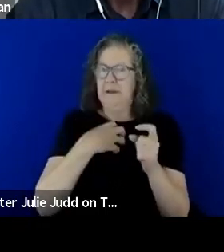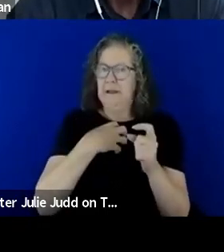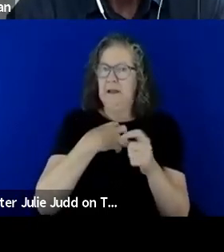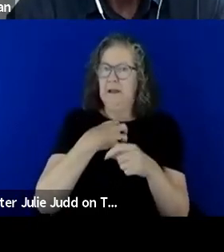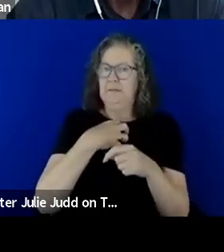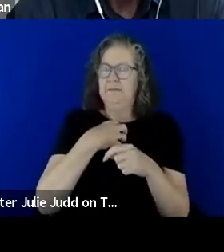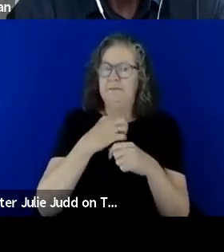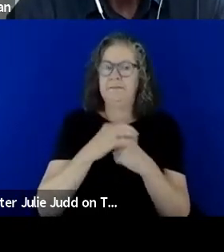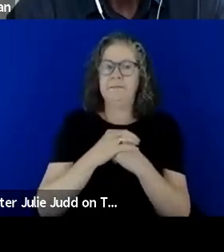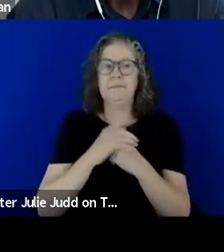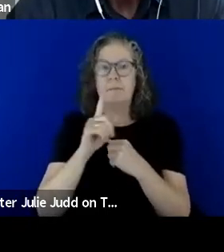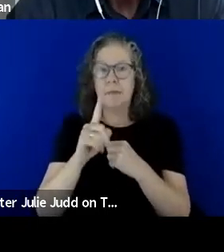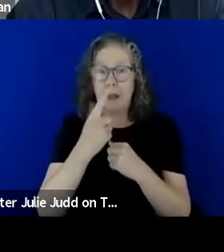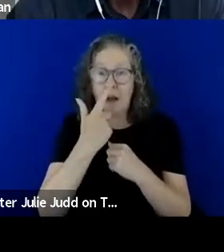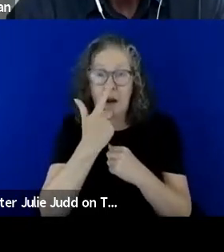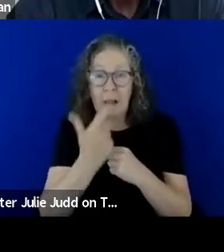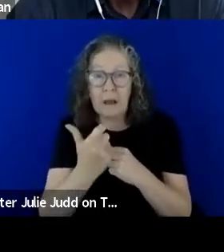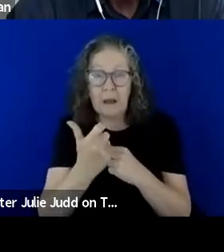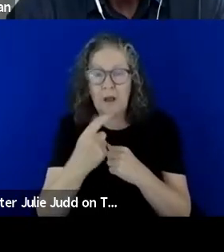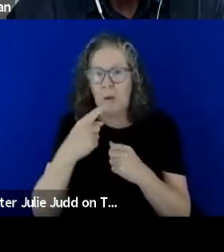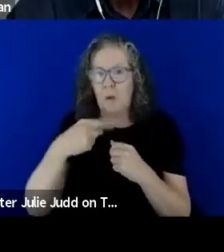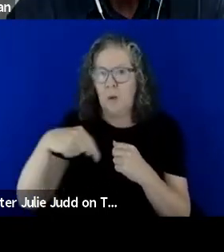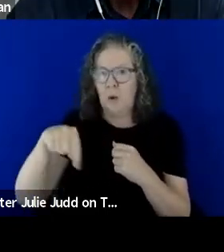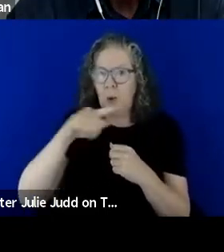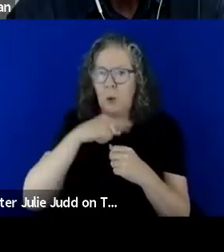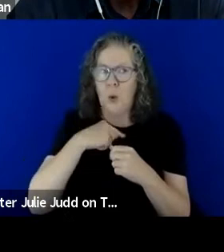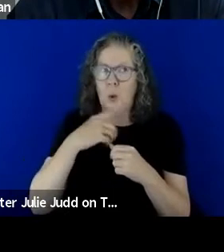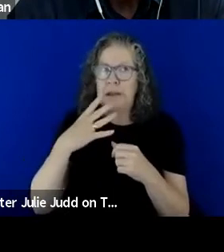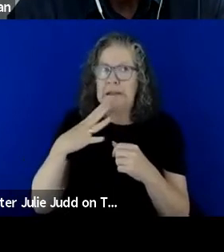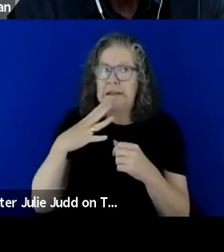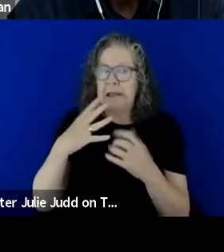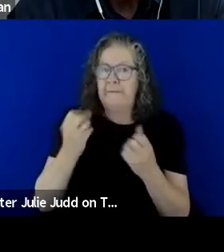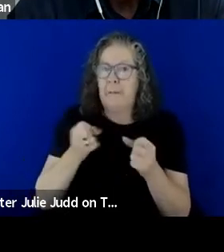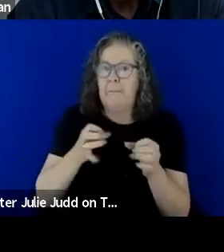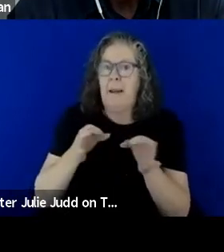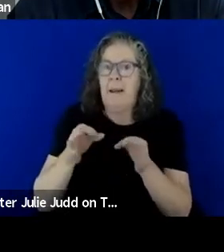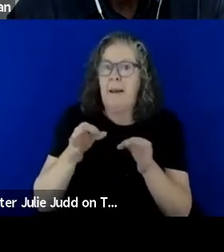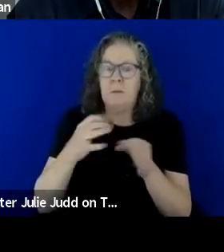lucky I think, you know, we all need to have a plan in case something like that does happen.